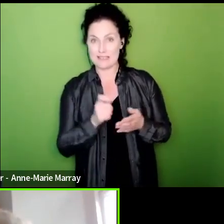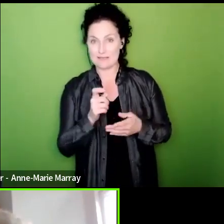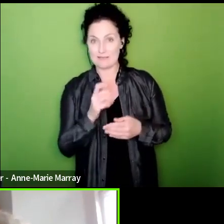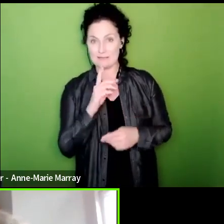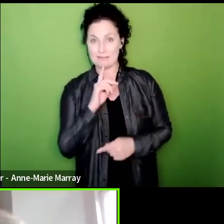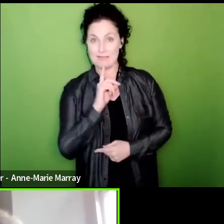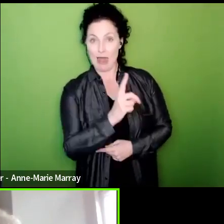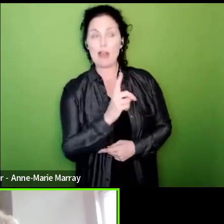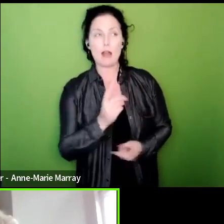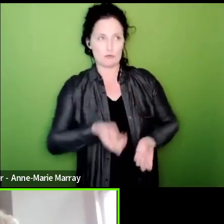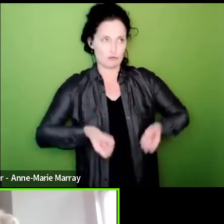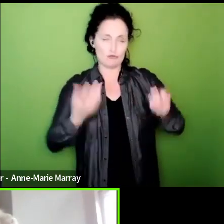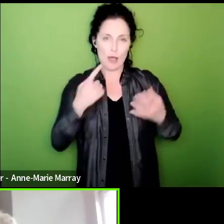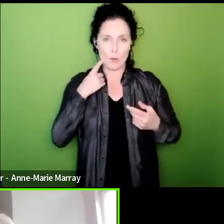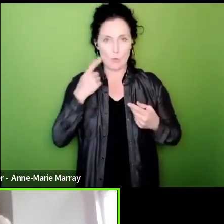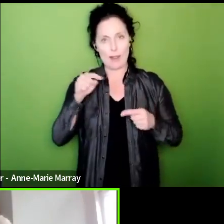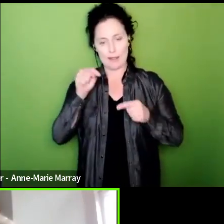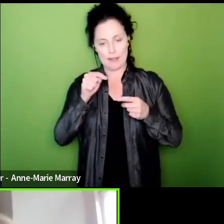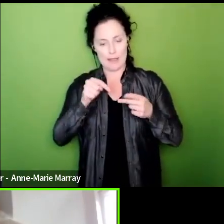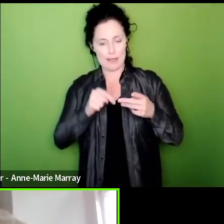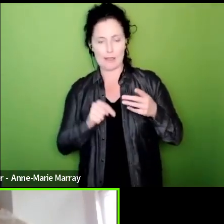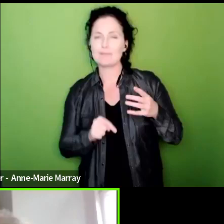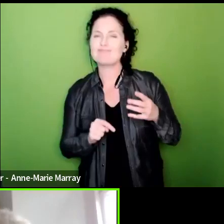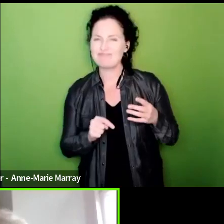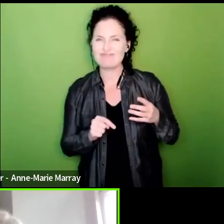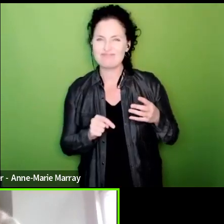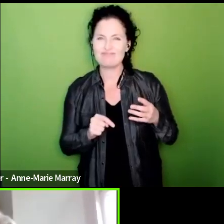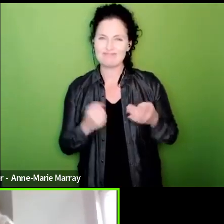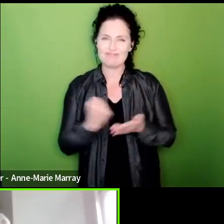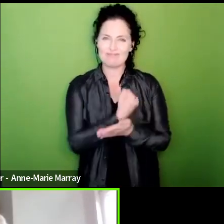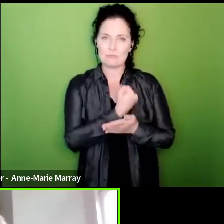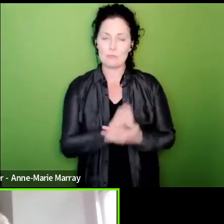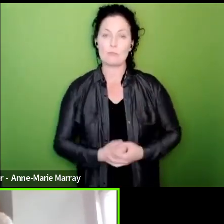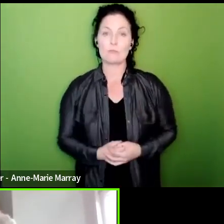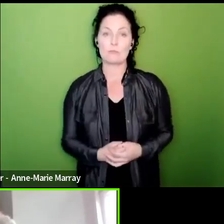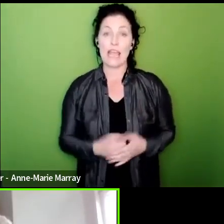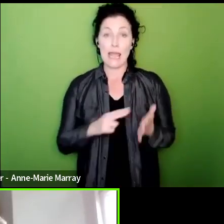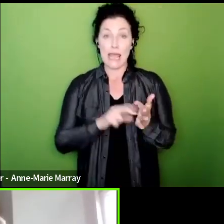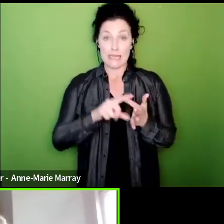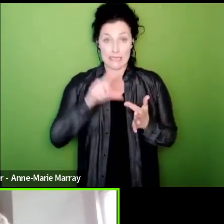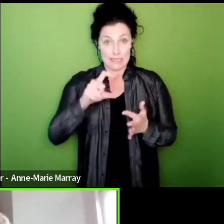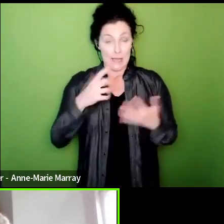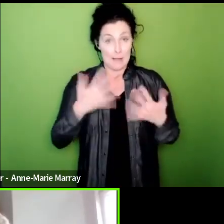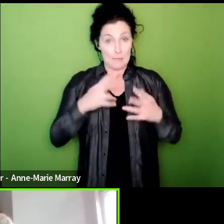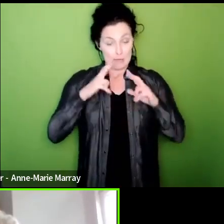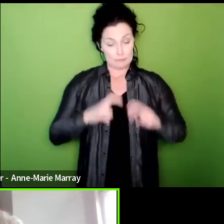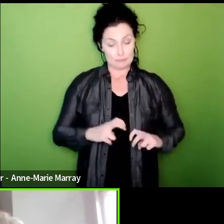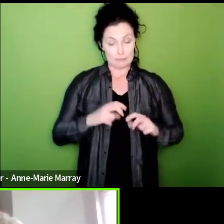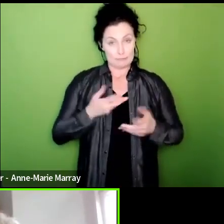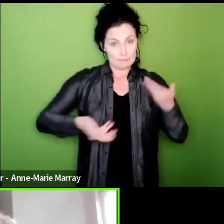um uh make any proposals the NEC did look at that this morning Fran and I think that the view that